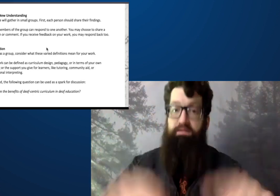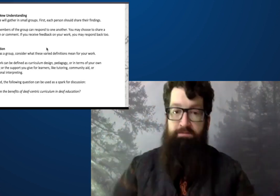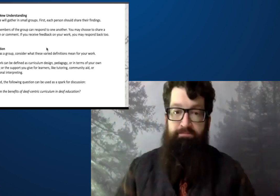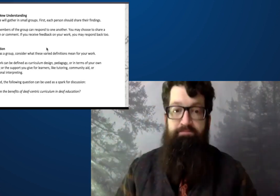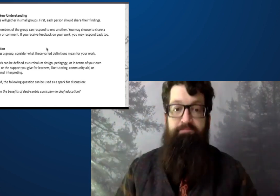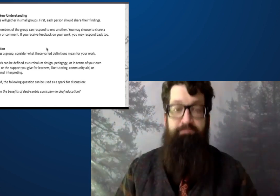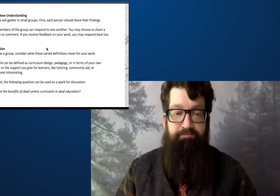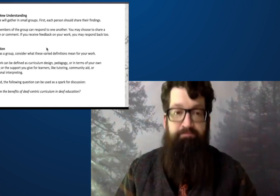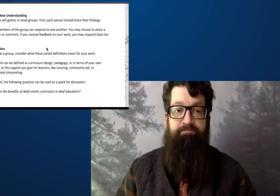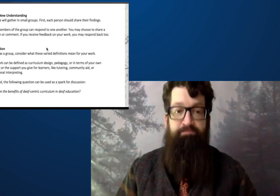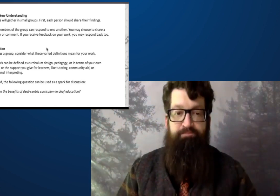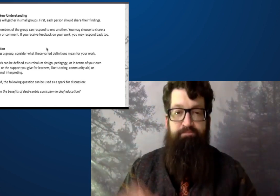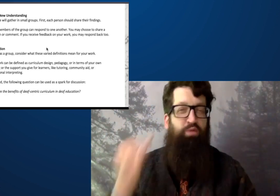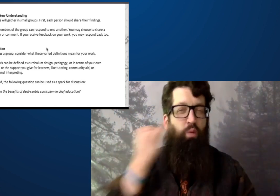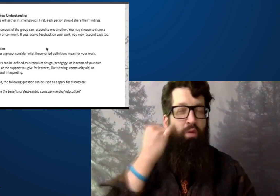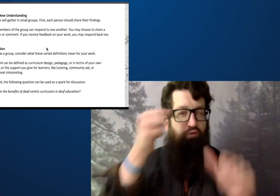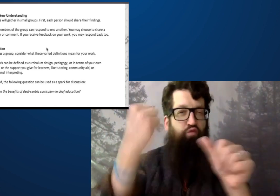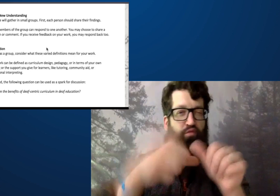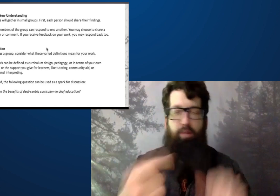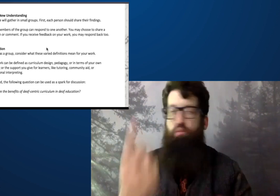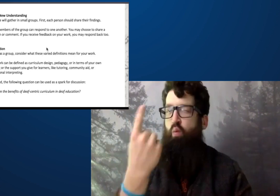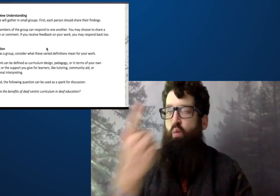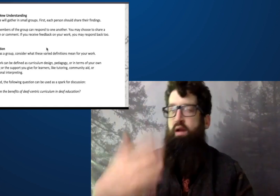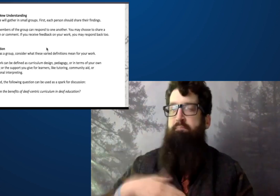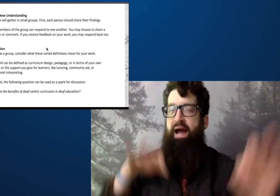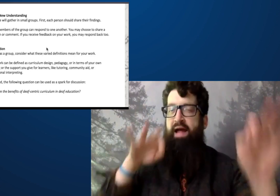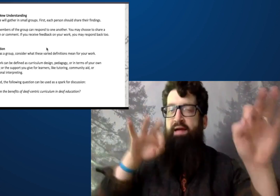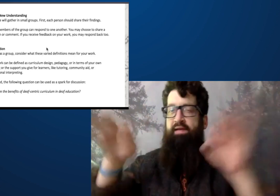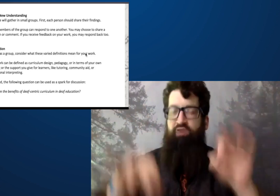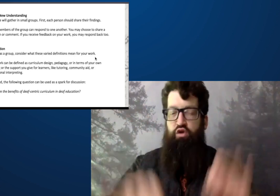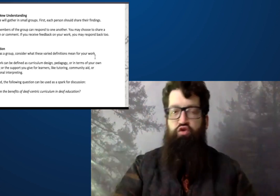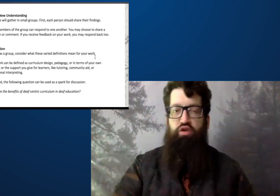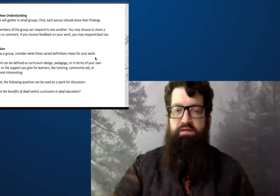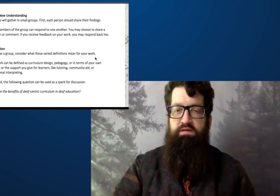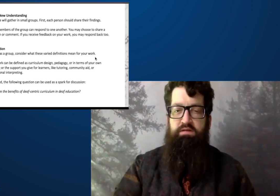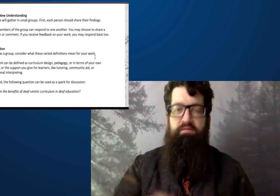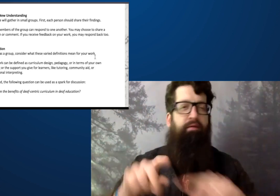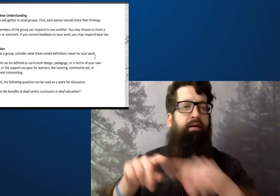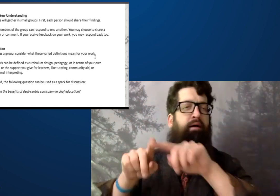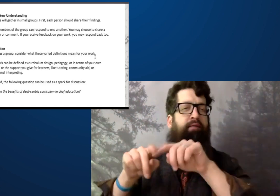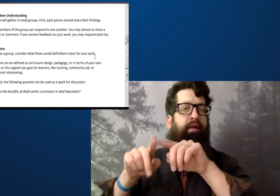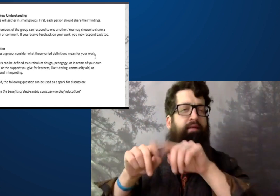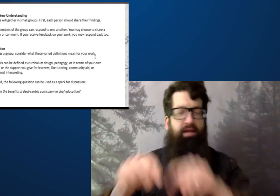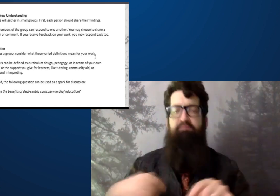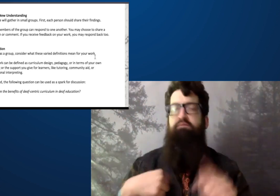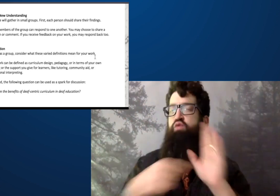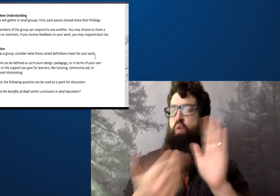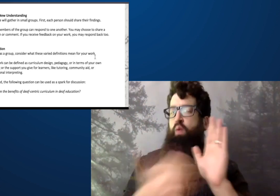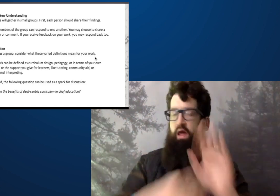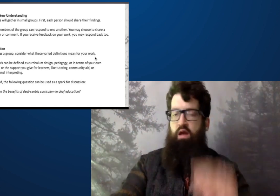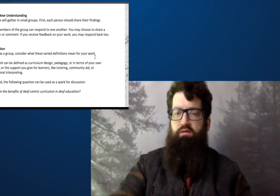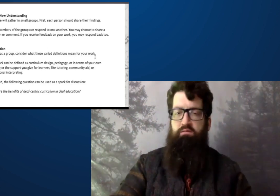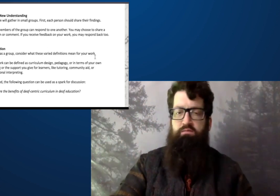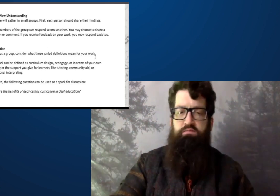we are lagging so much in this area of research and curriculum inclusion.